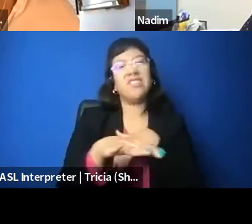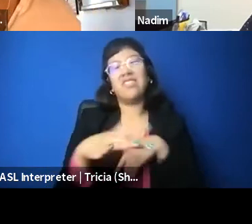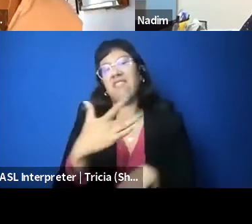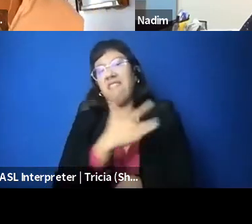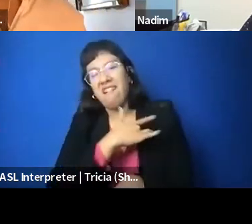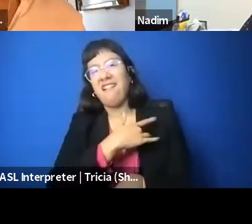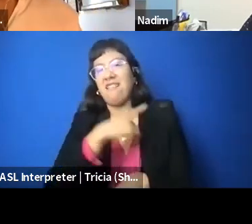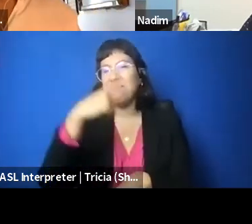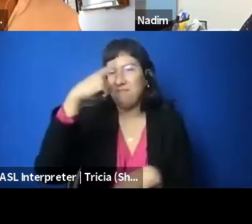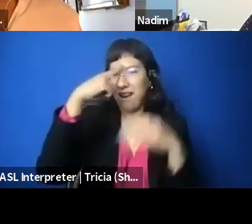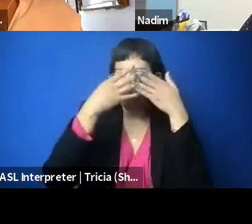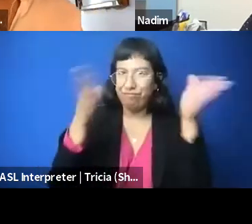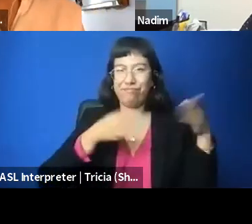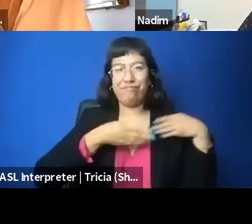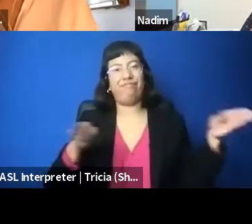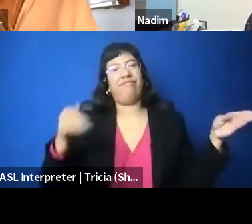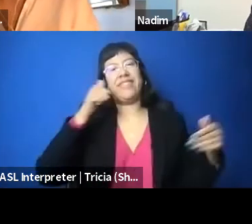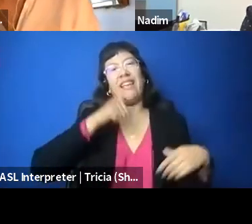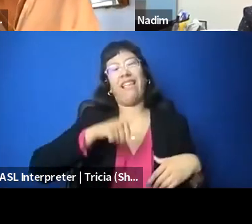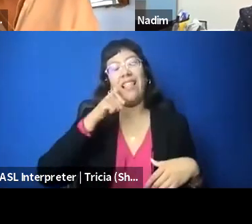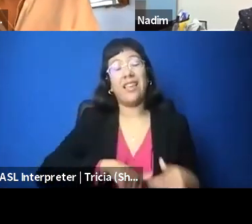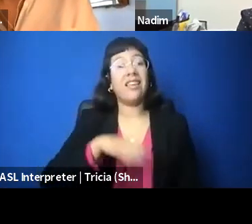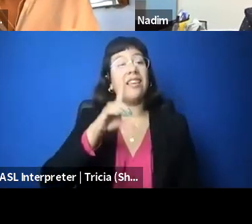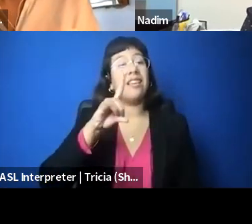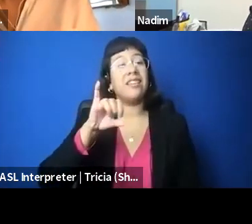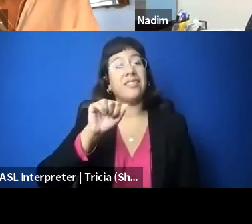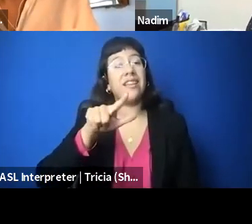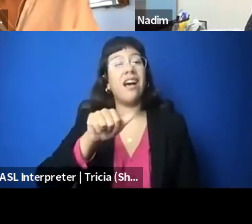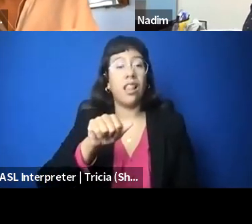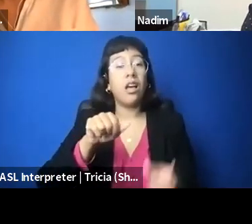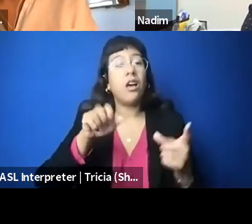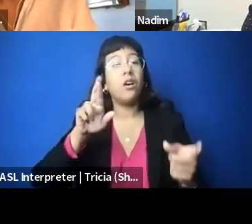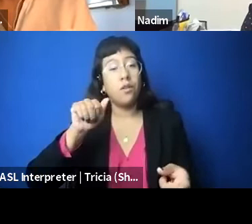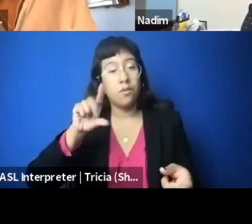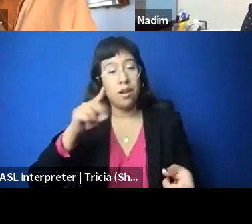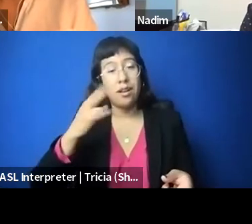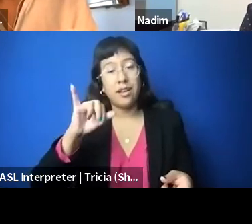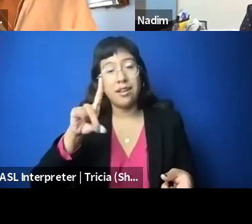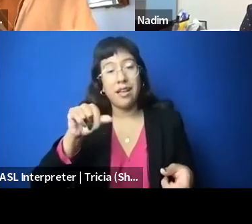So Diala, you know, Radhika touched a little bit about legal and activist success we've seen,